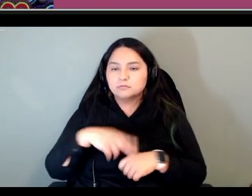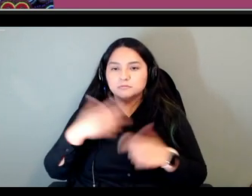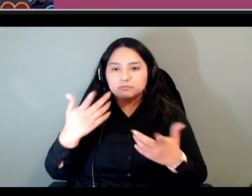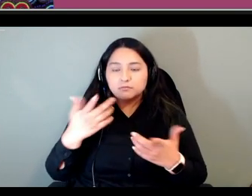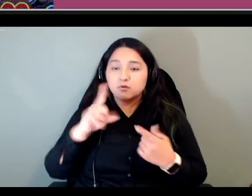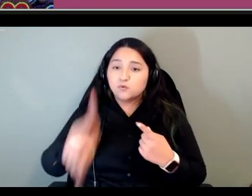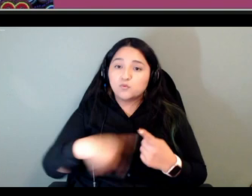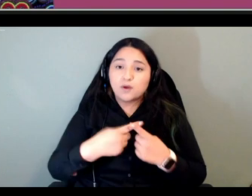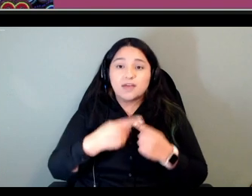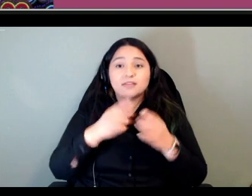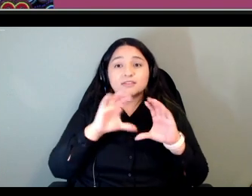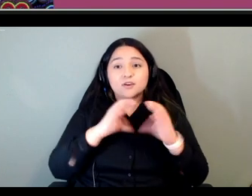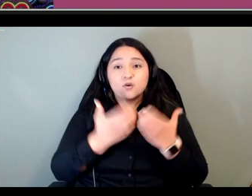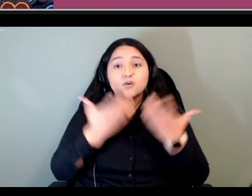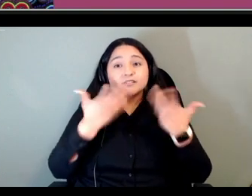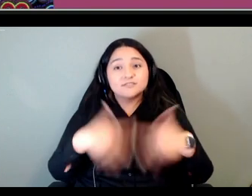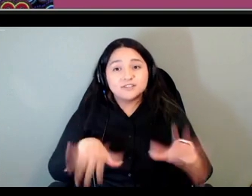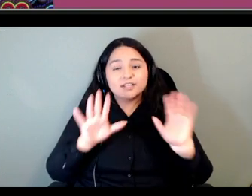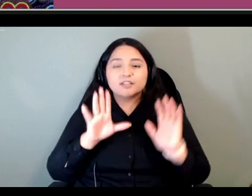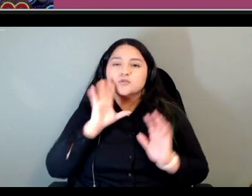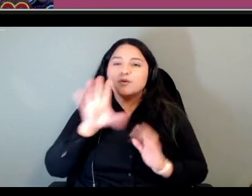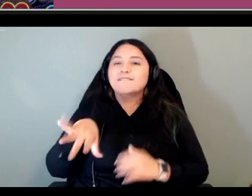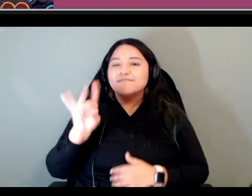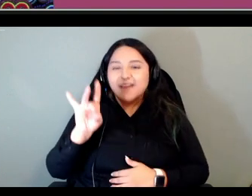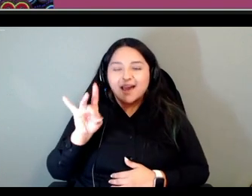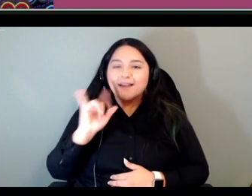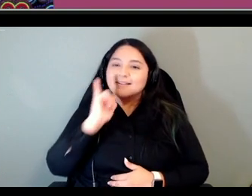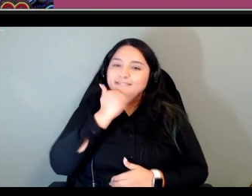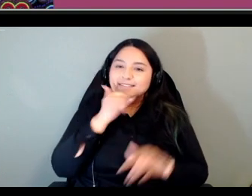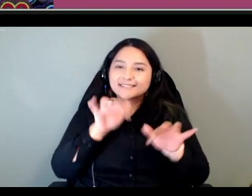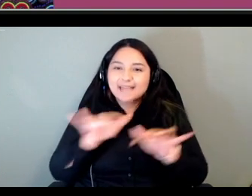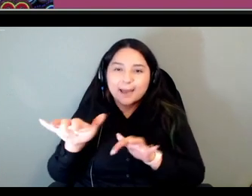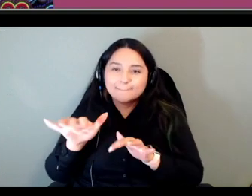to find some typos you're going to find some things that you know to the best of your ability